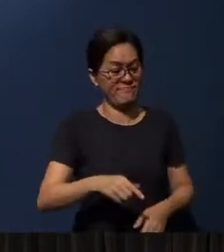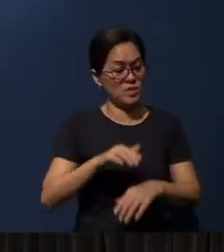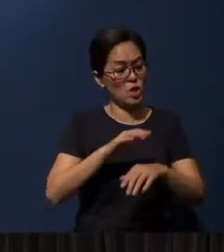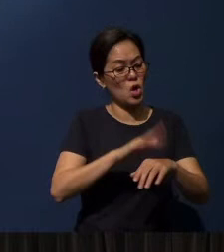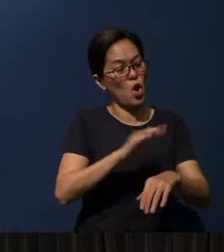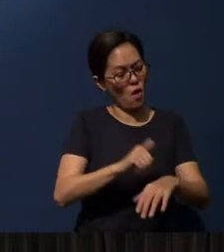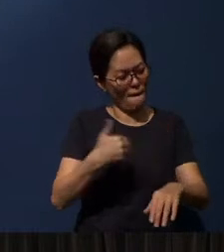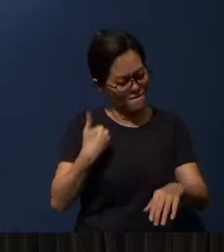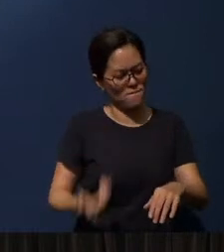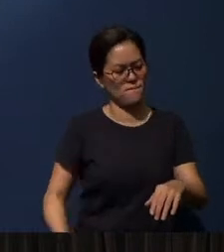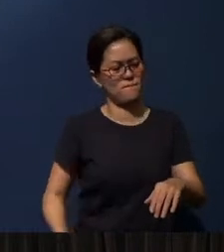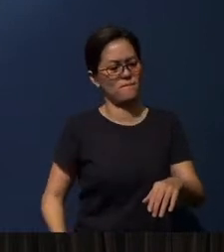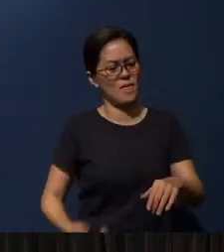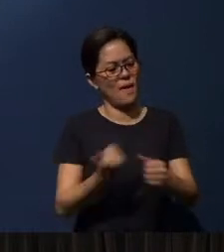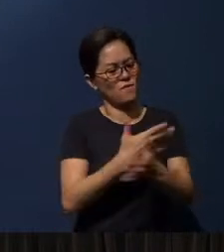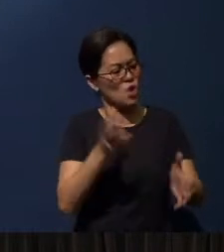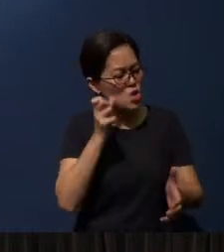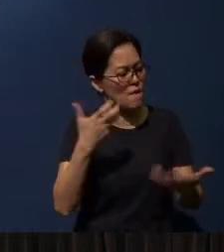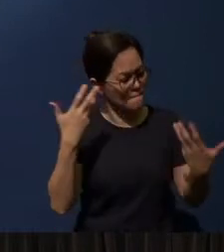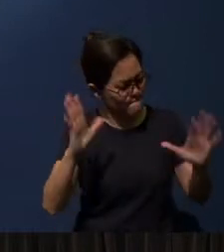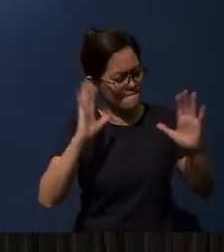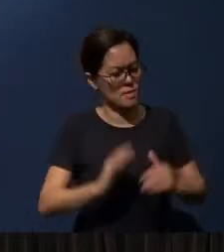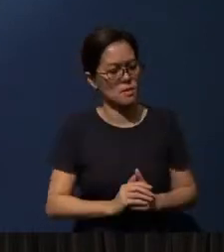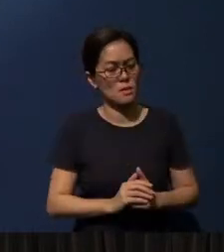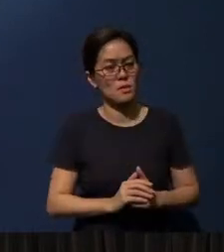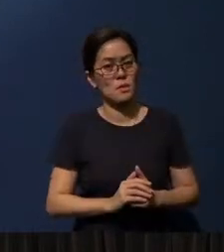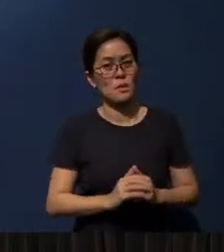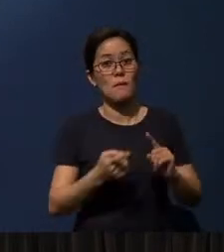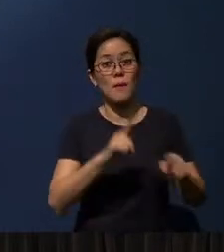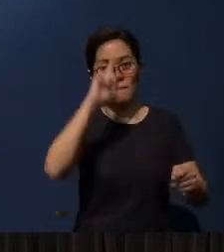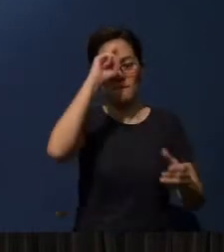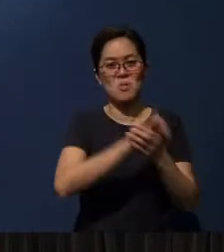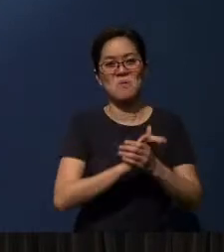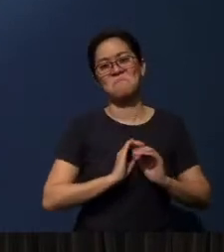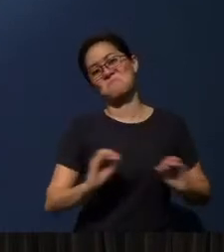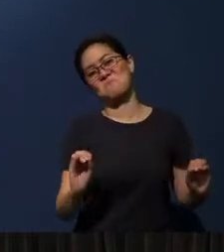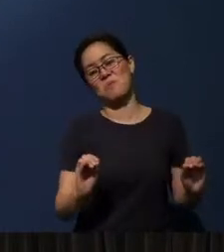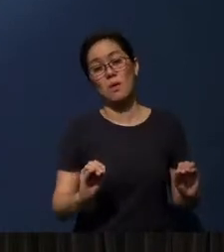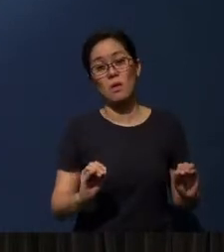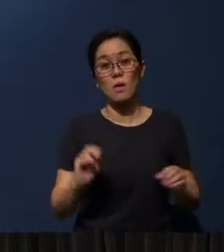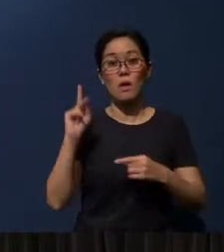They have heard everything that the preacher said but they have not believed. And Paul goes on to list.